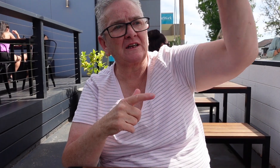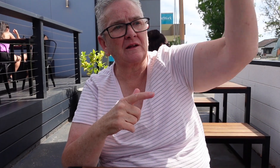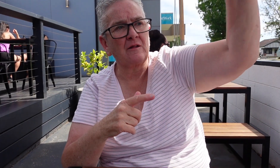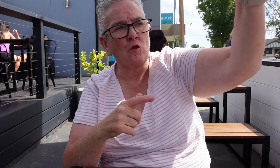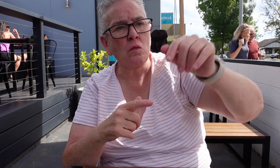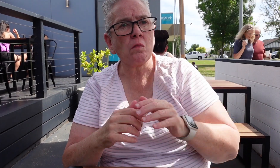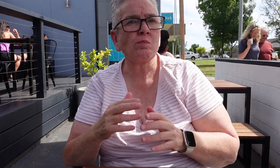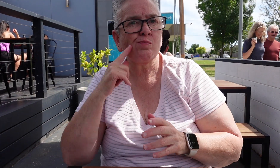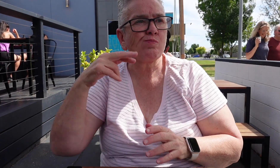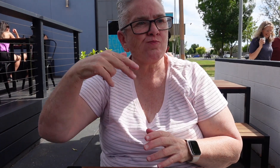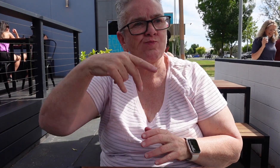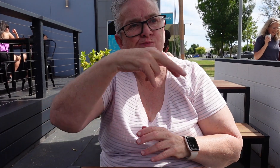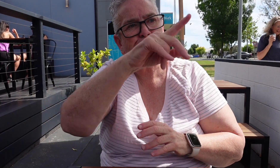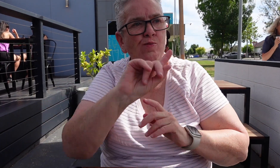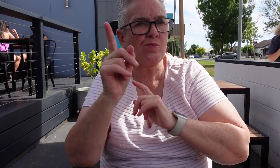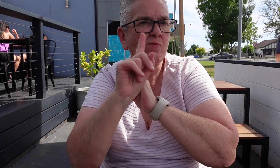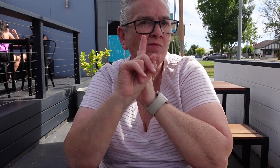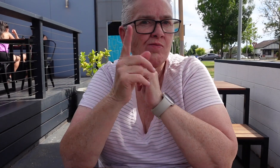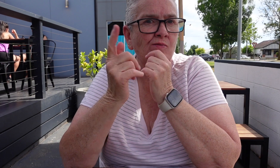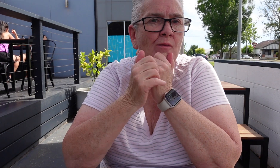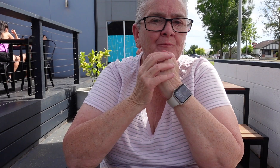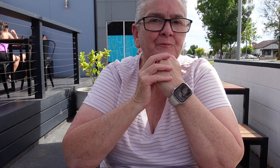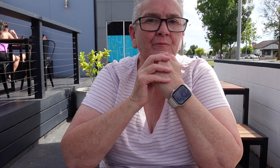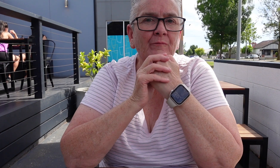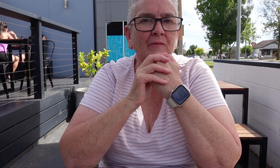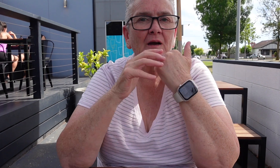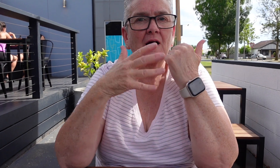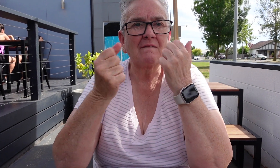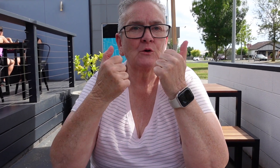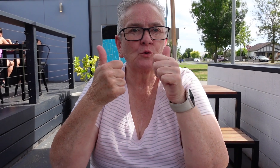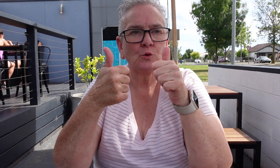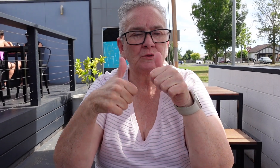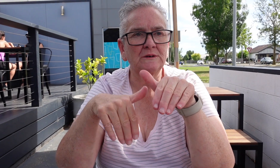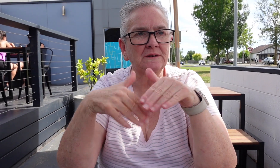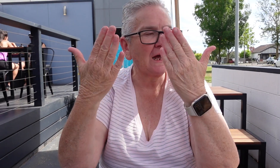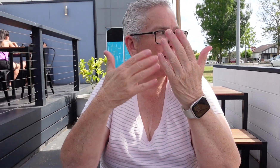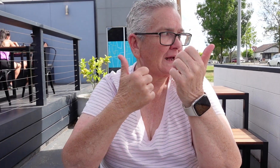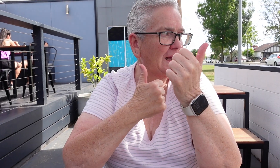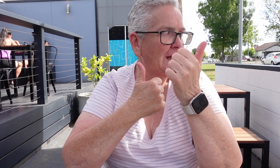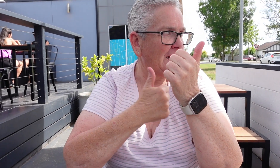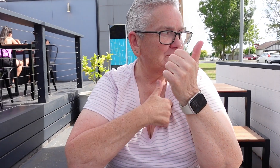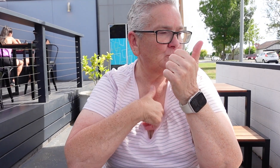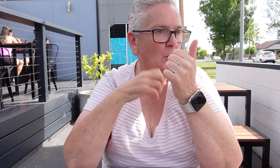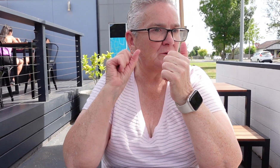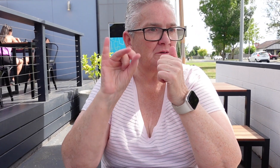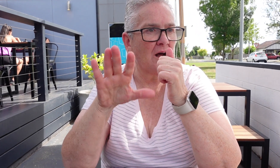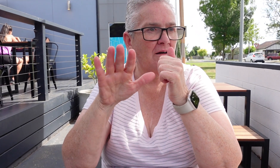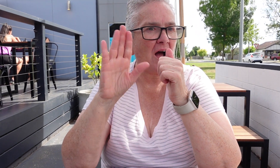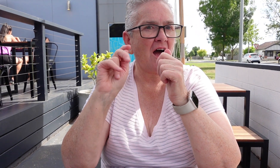We will see what happens. Have a good day and enjoy yourself,